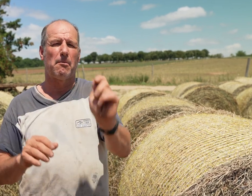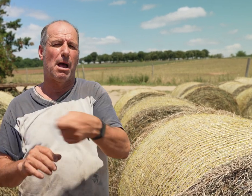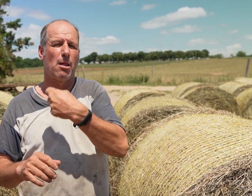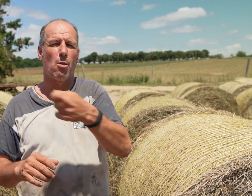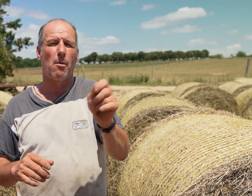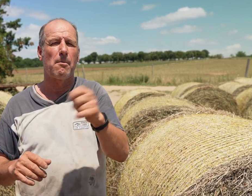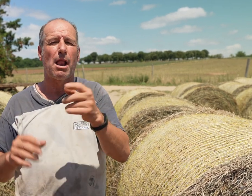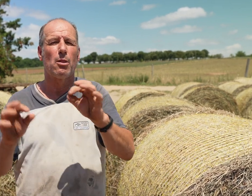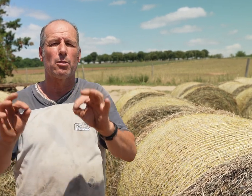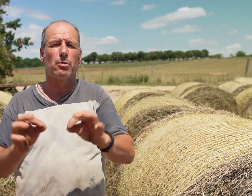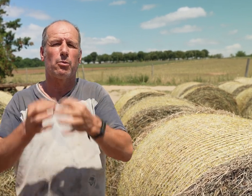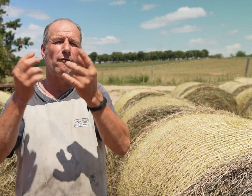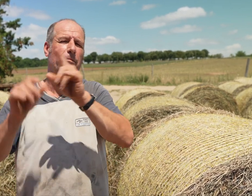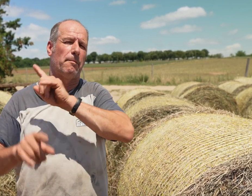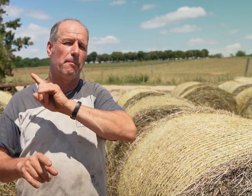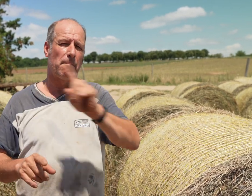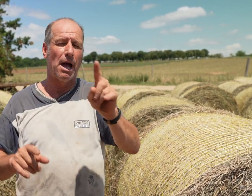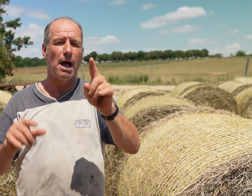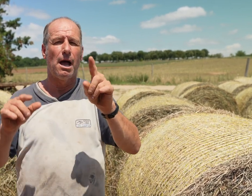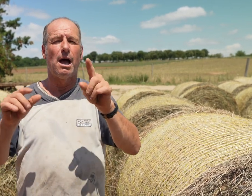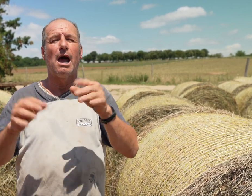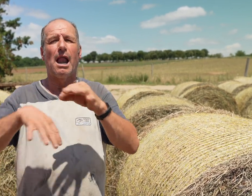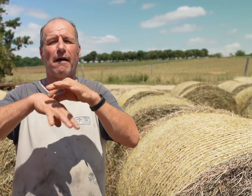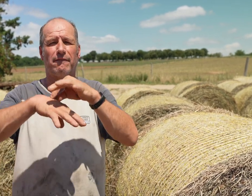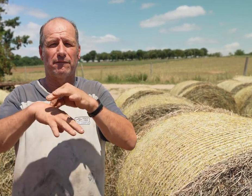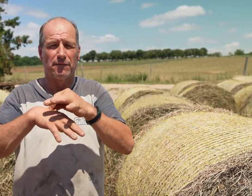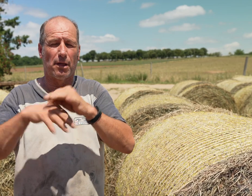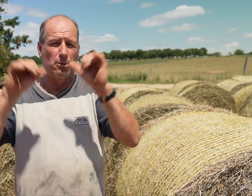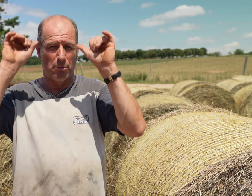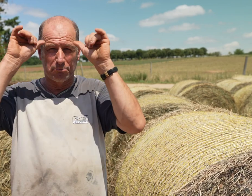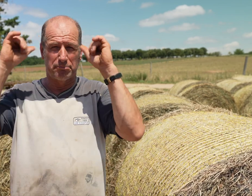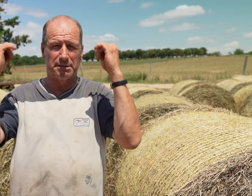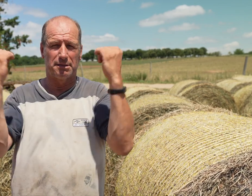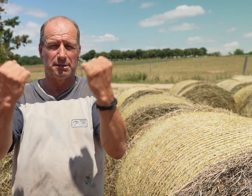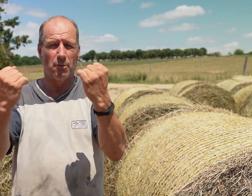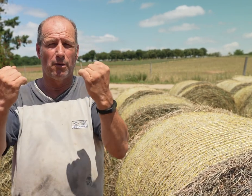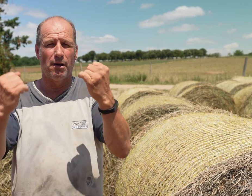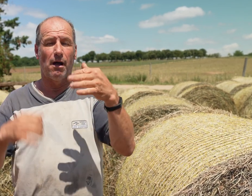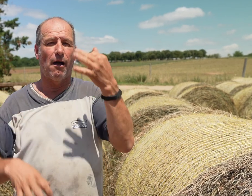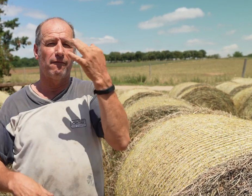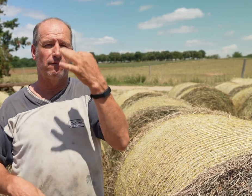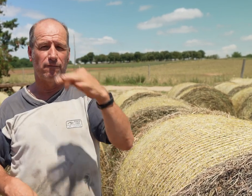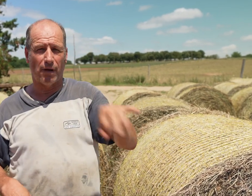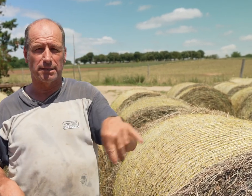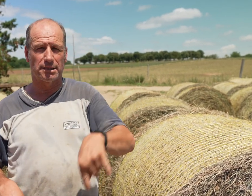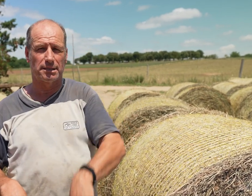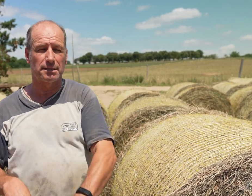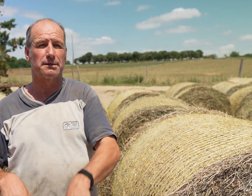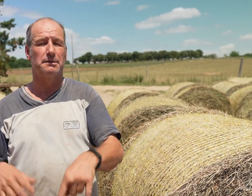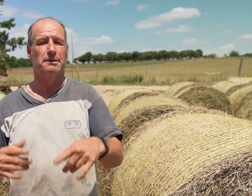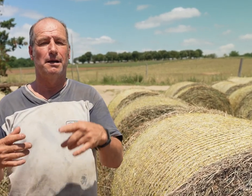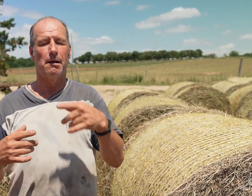organic, grass-fed animals, and that France had bison.